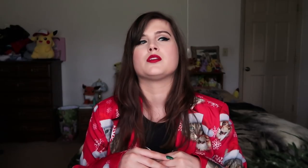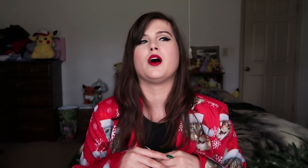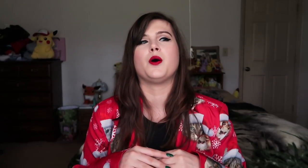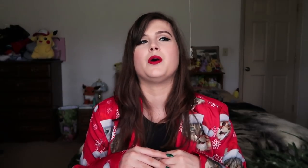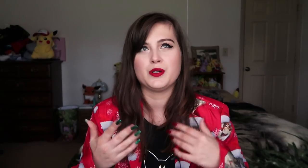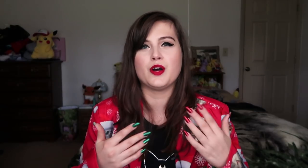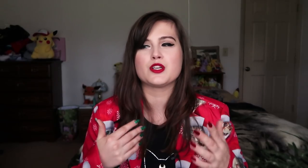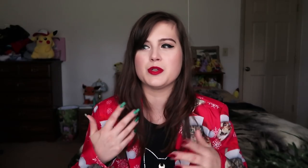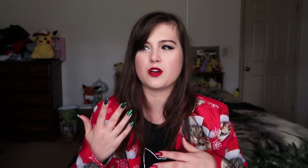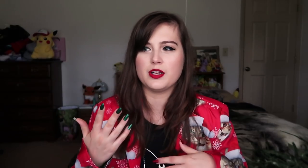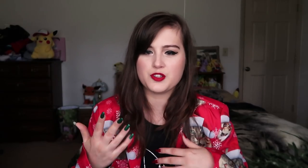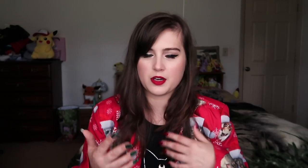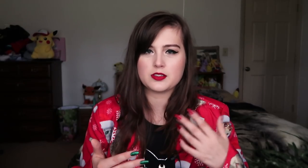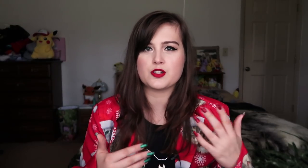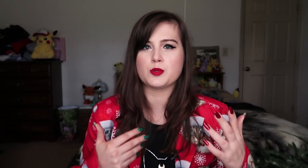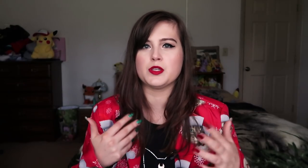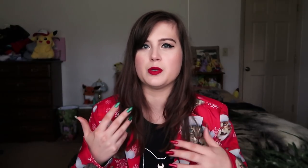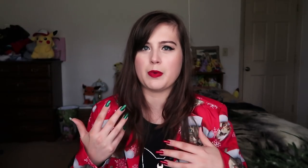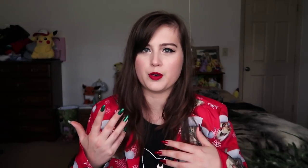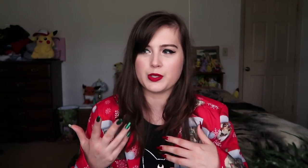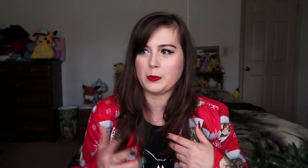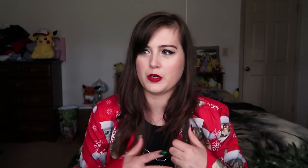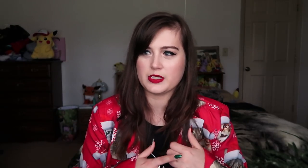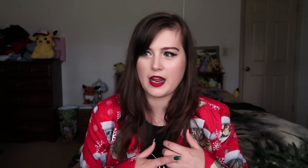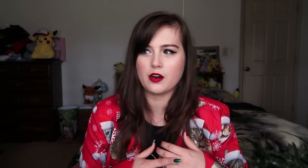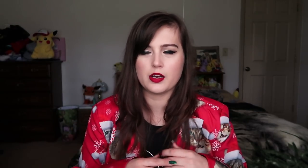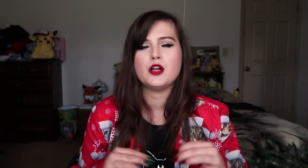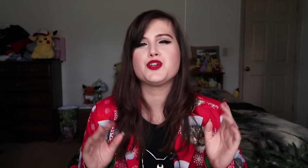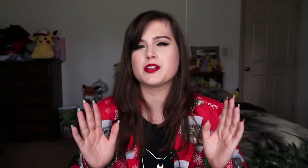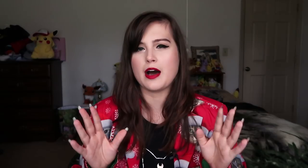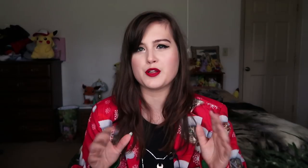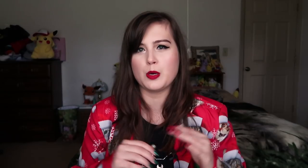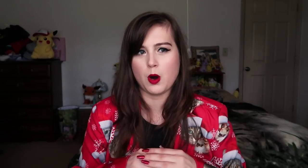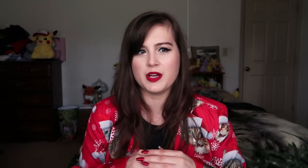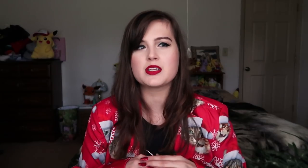So, you know, she's been trying to change that. She's been doing better with her personality. She still has her moments.